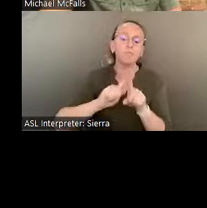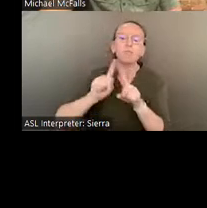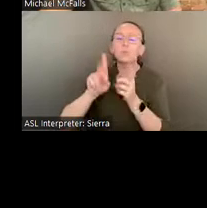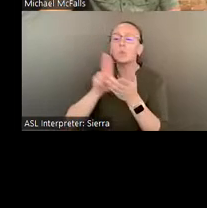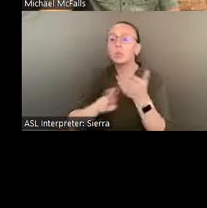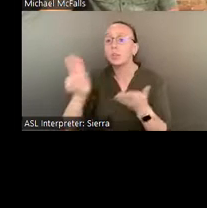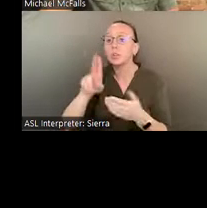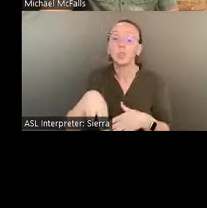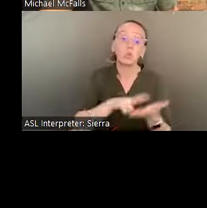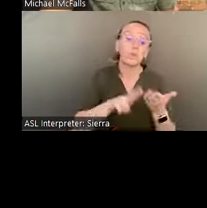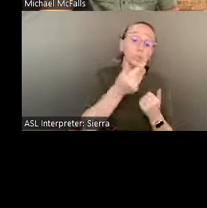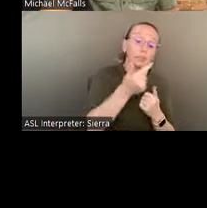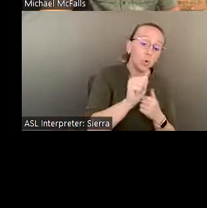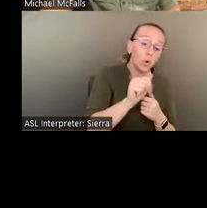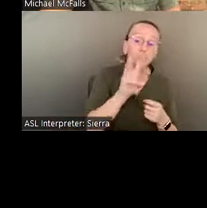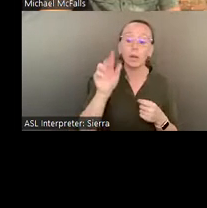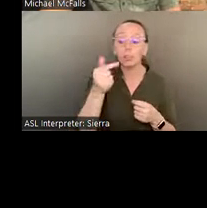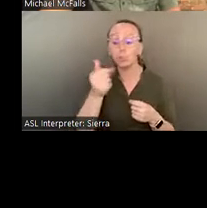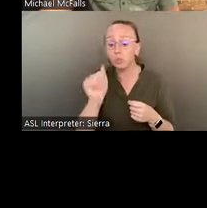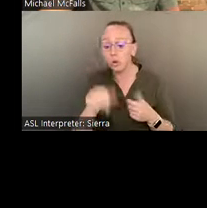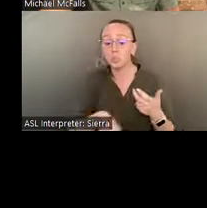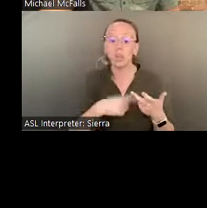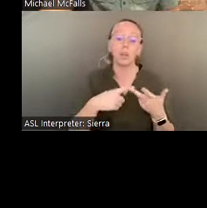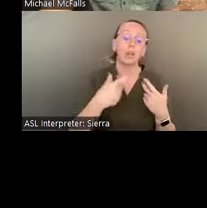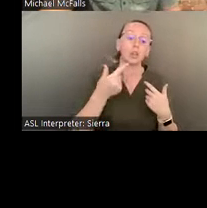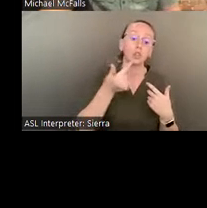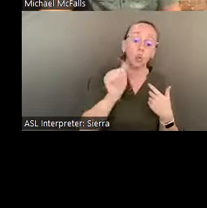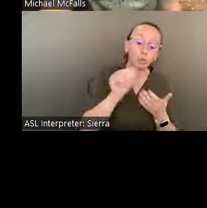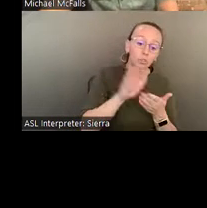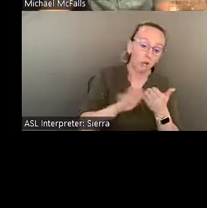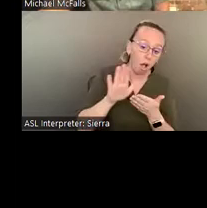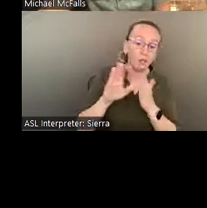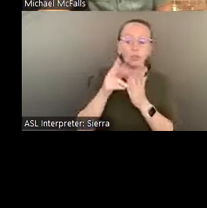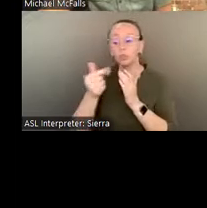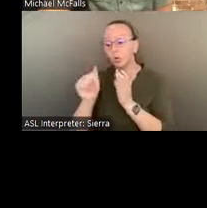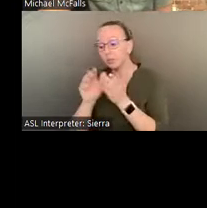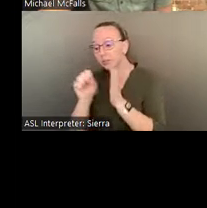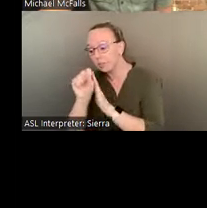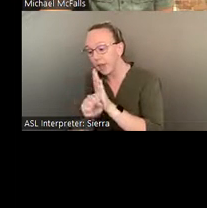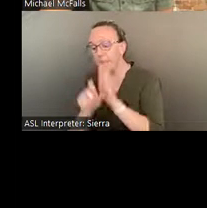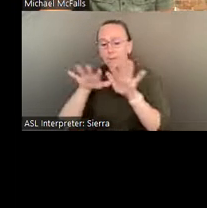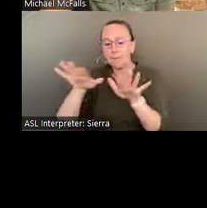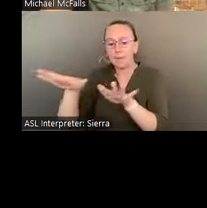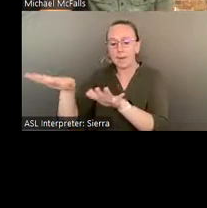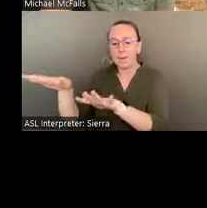Georgia State, Georgia College, you name it- from various disciplines coming out and doing workshops at Pasaquan.